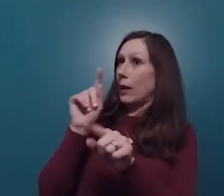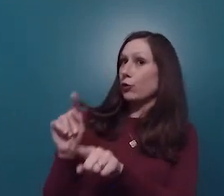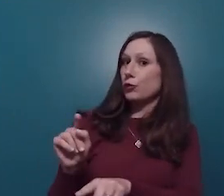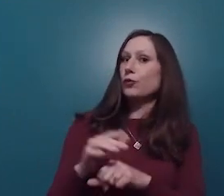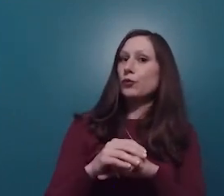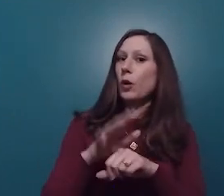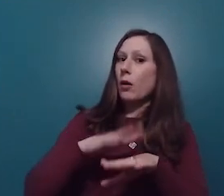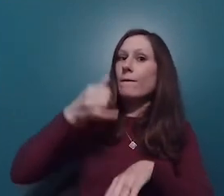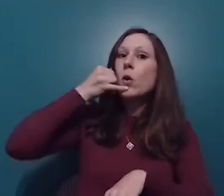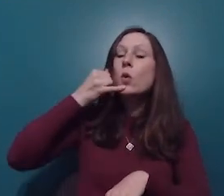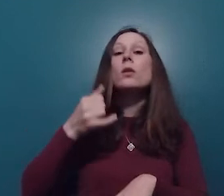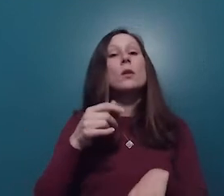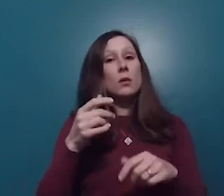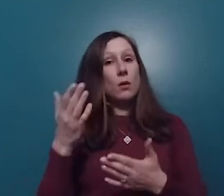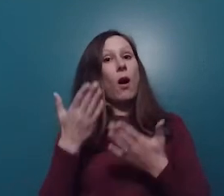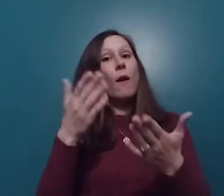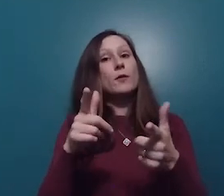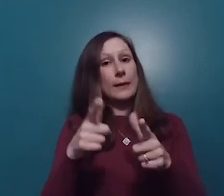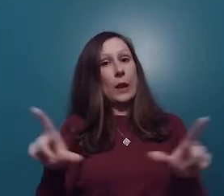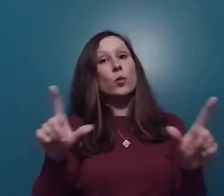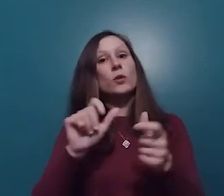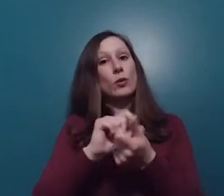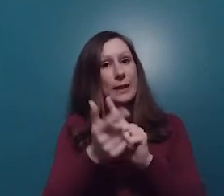it out right over the phone. The website offers language